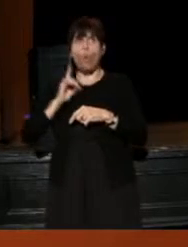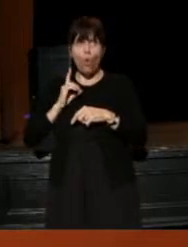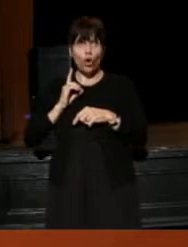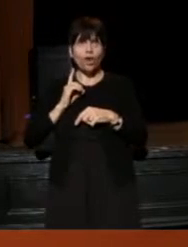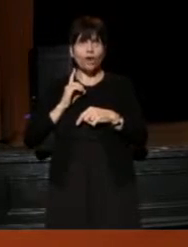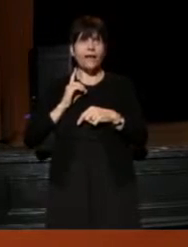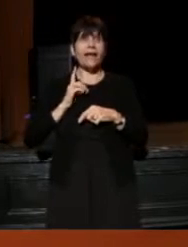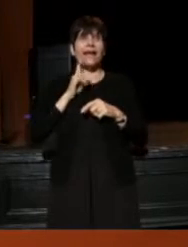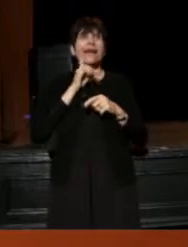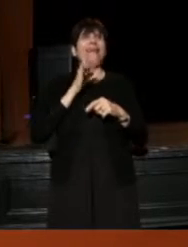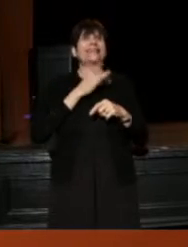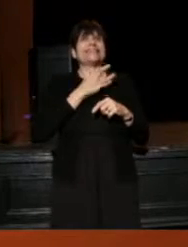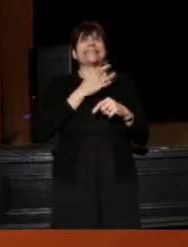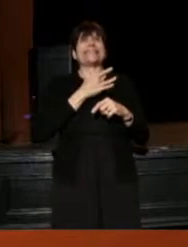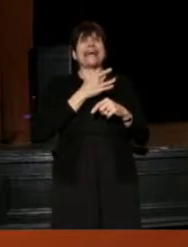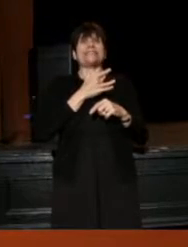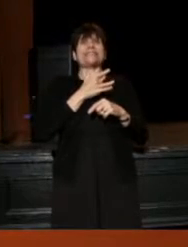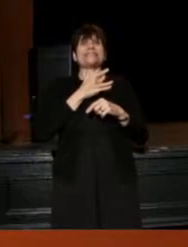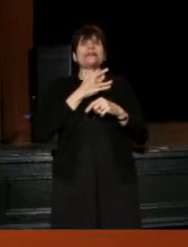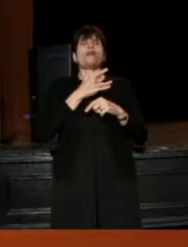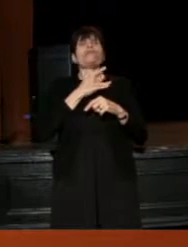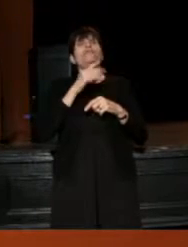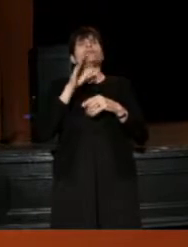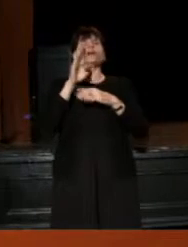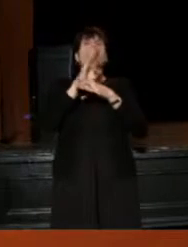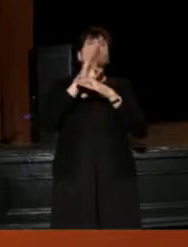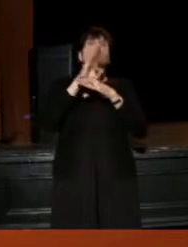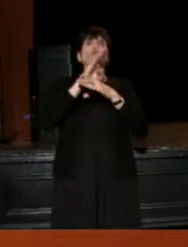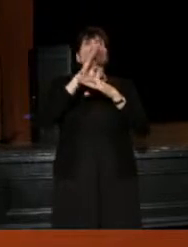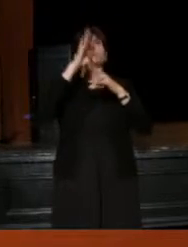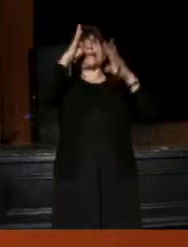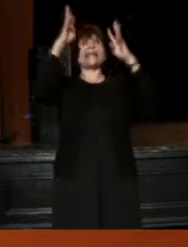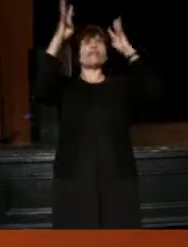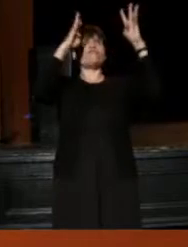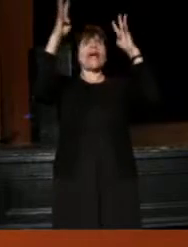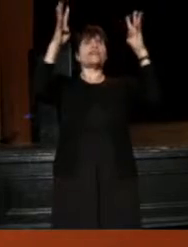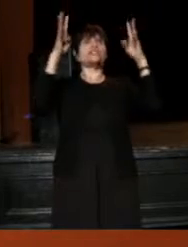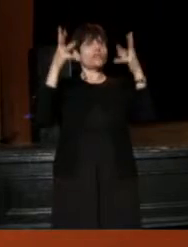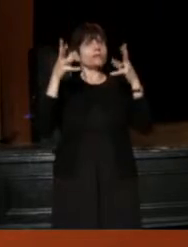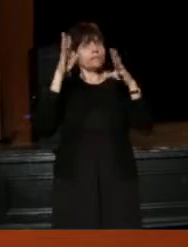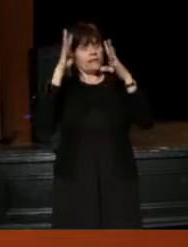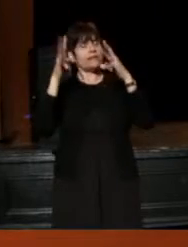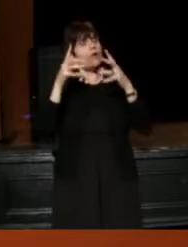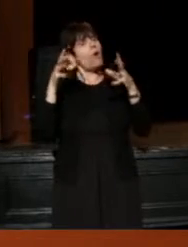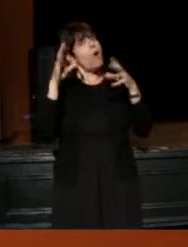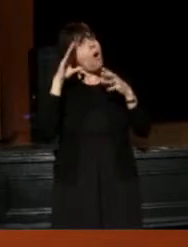and that there is a sense of entrepreneurialship, innovation, that hopefully we can design,